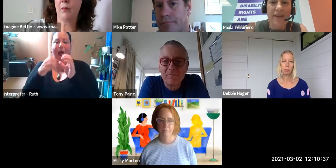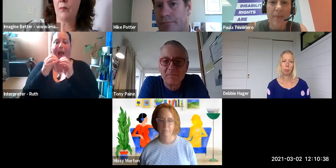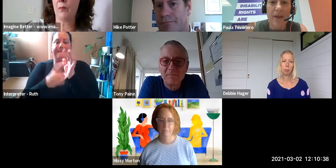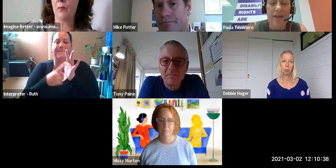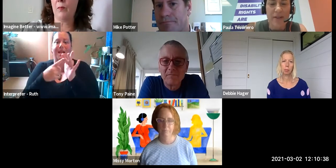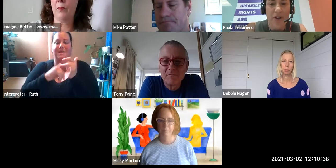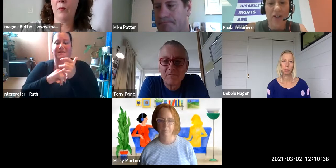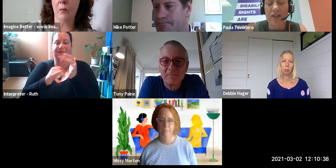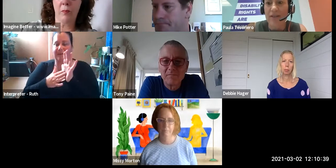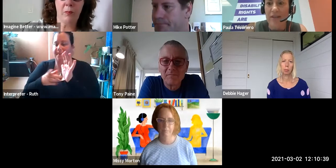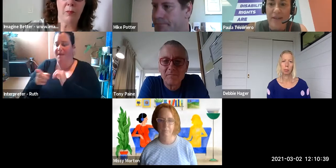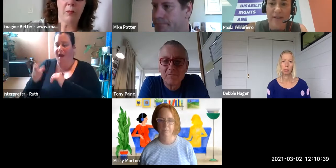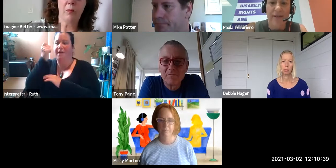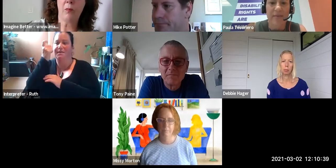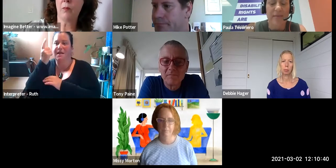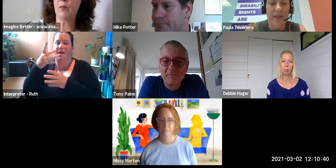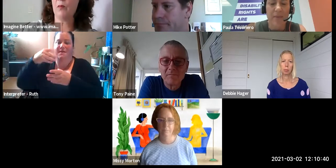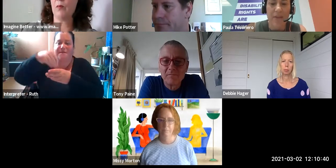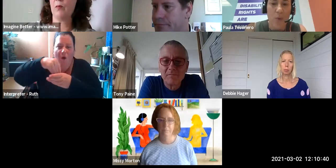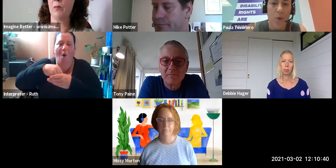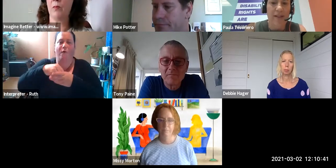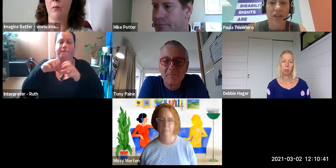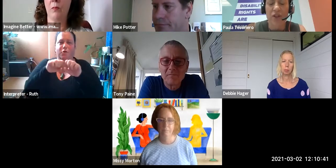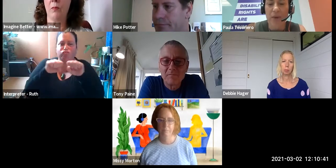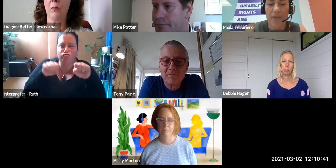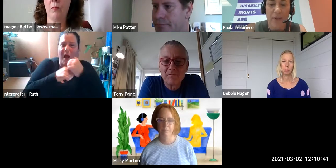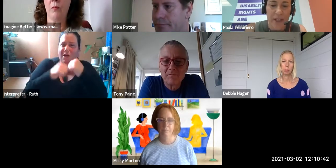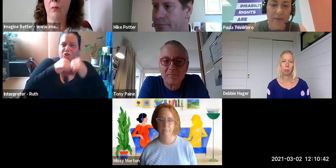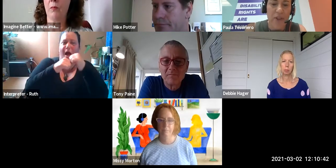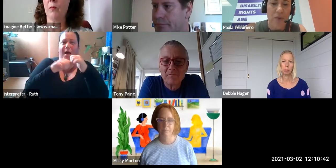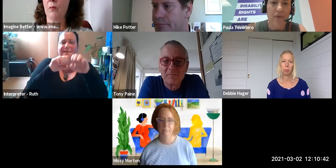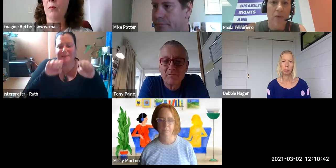embedded in structures and systems and it can be at that organisational level and the